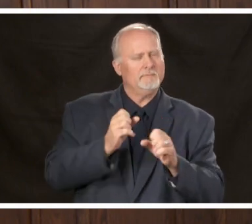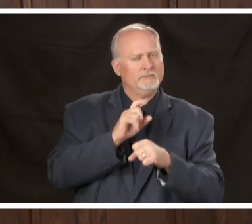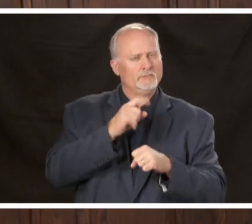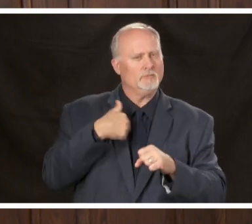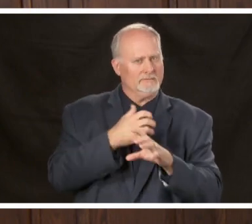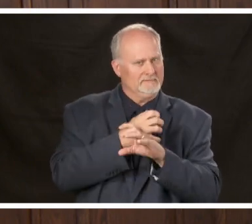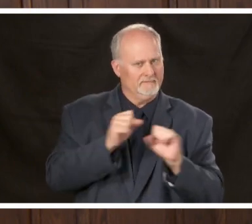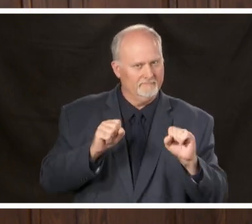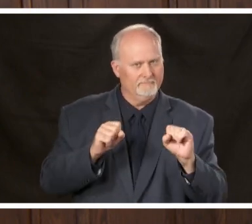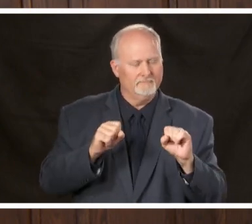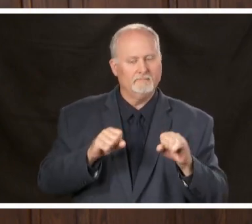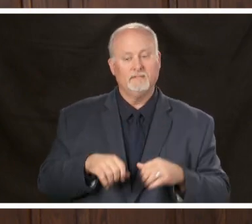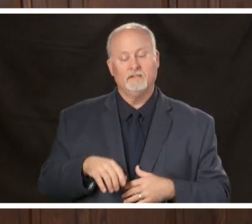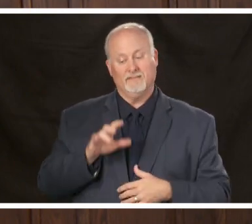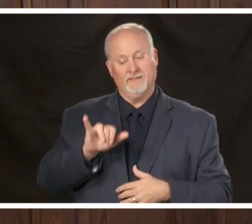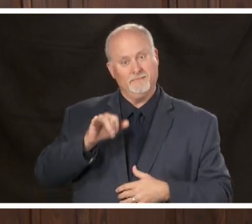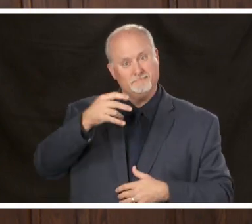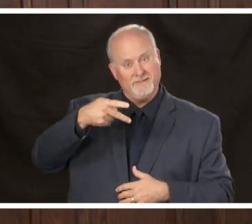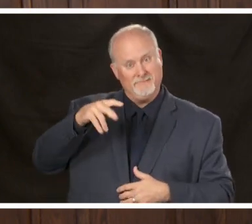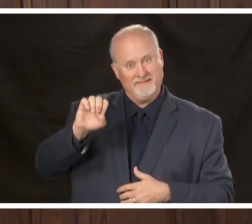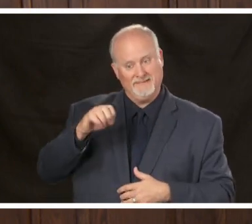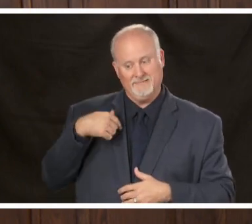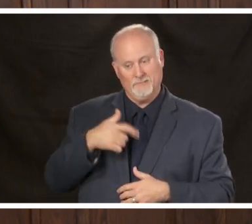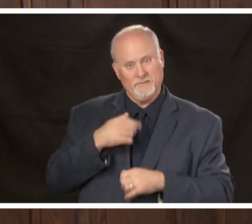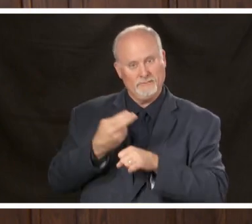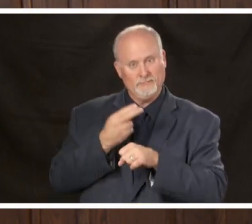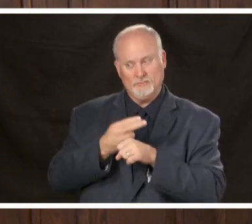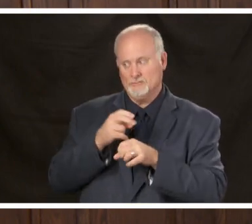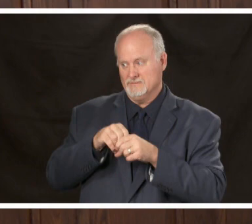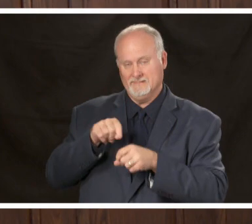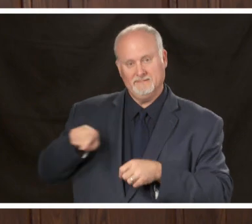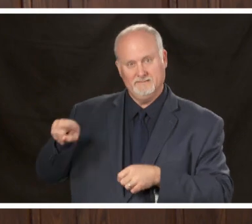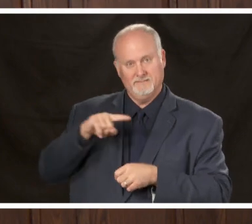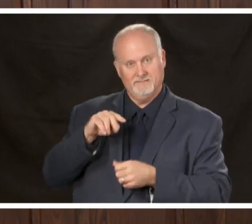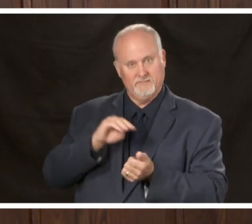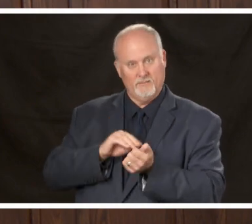personal protective equipment that we wear in health care settings that's not